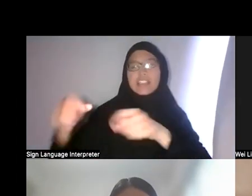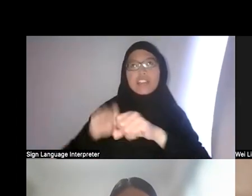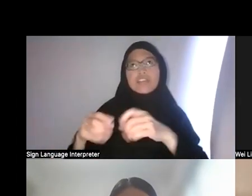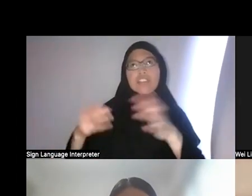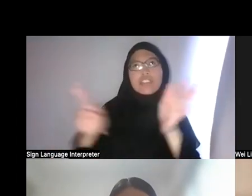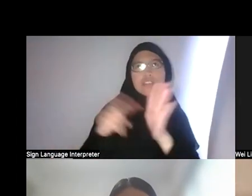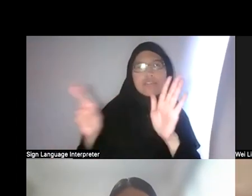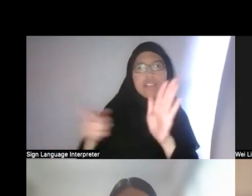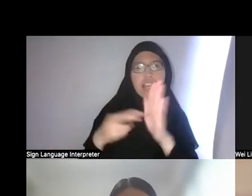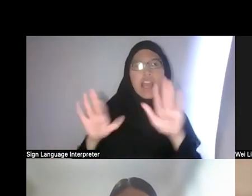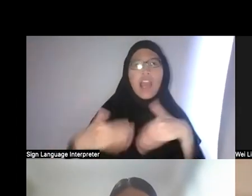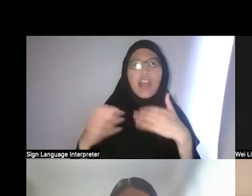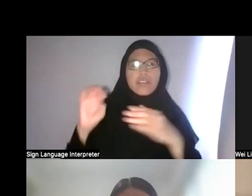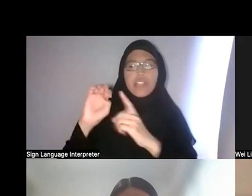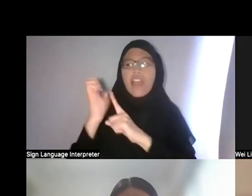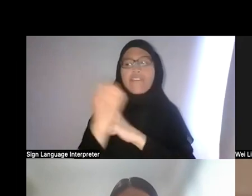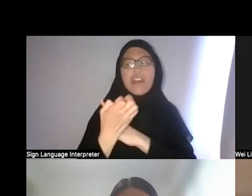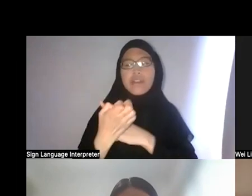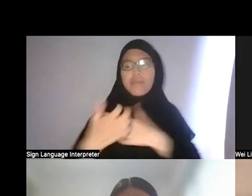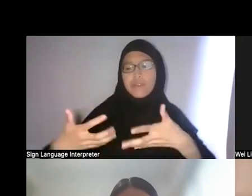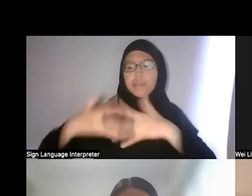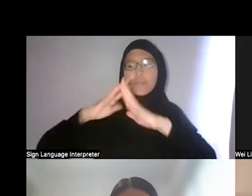So, I guess you could see…